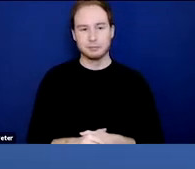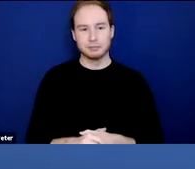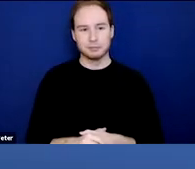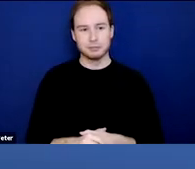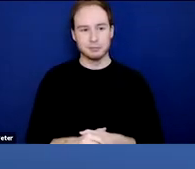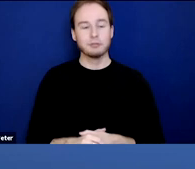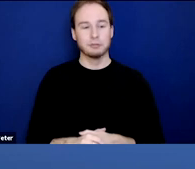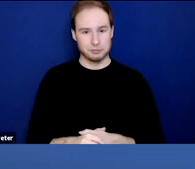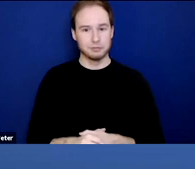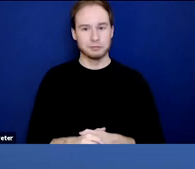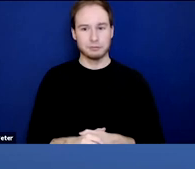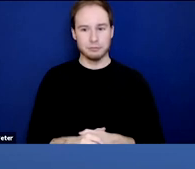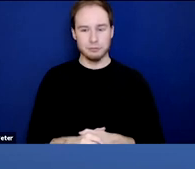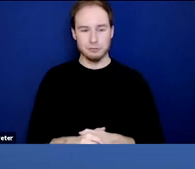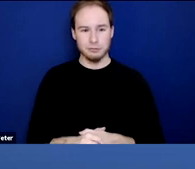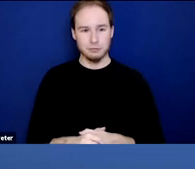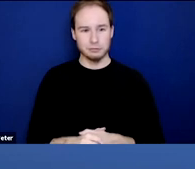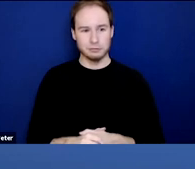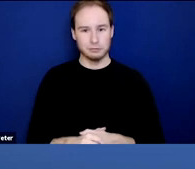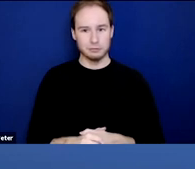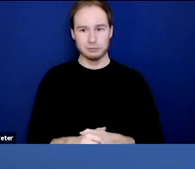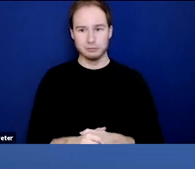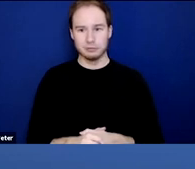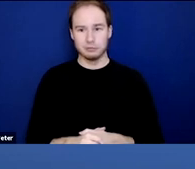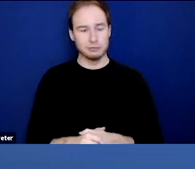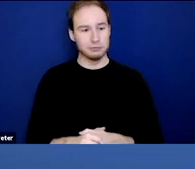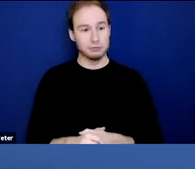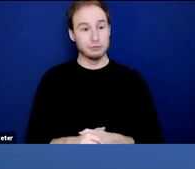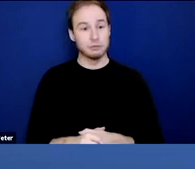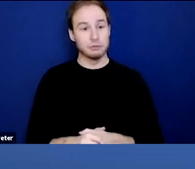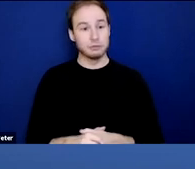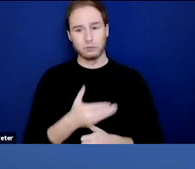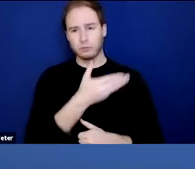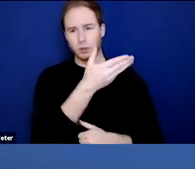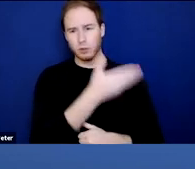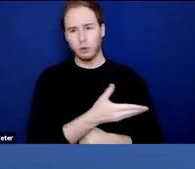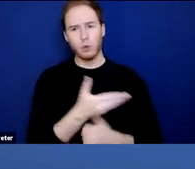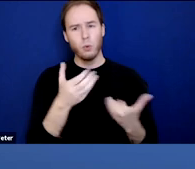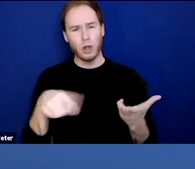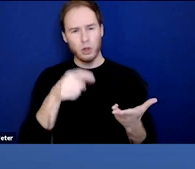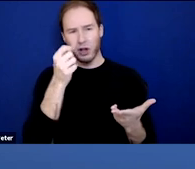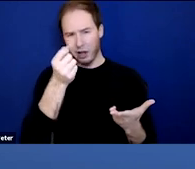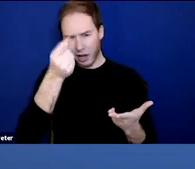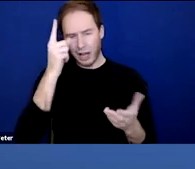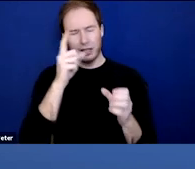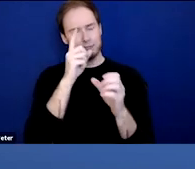So, here, what I wanted to do is make sure that folks understood the scope of the problem, essentially.